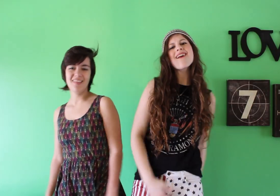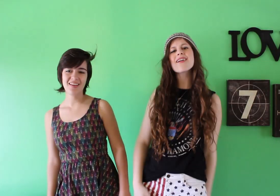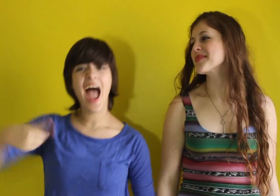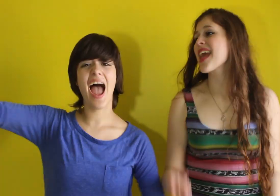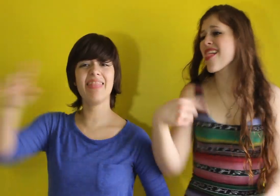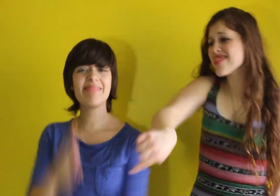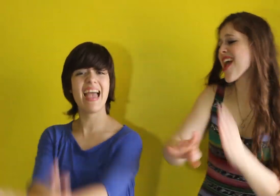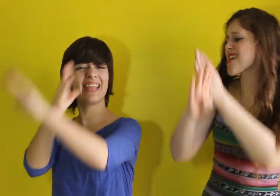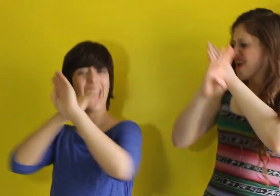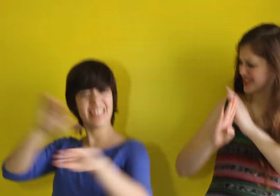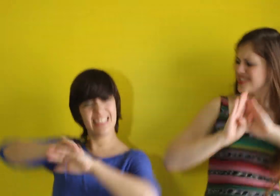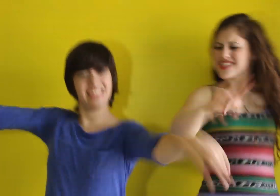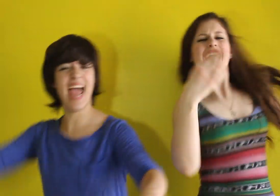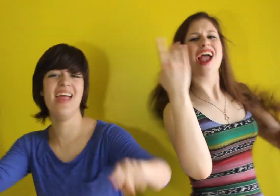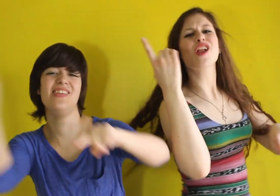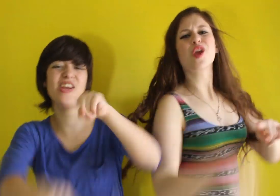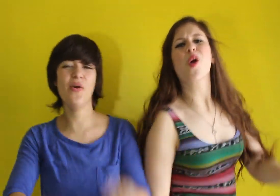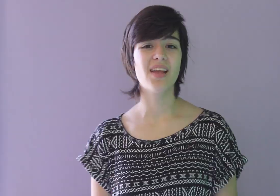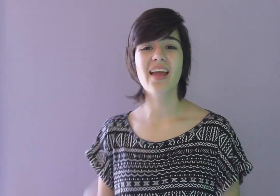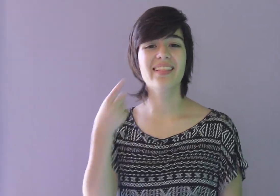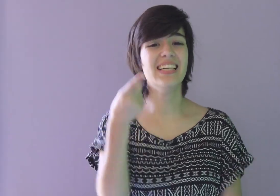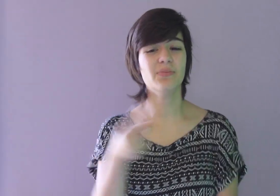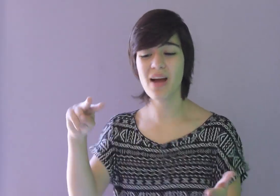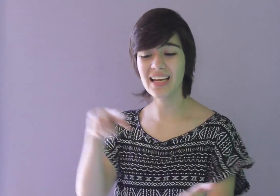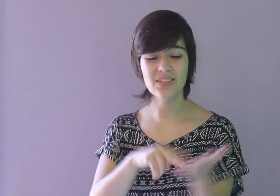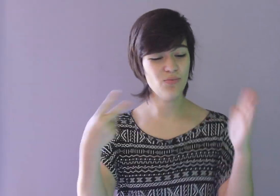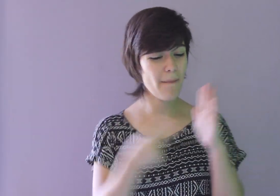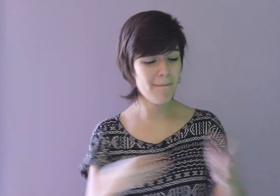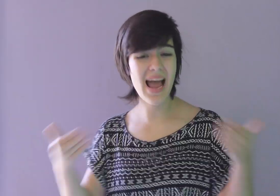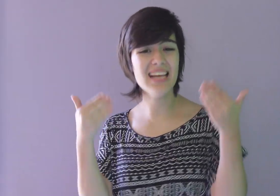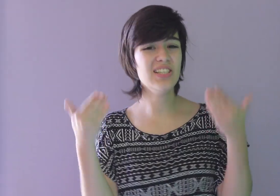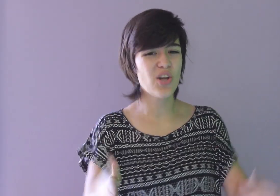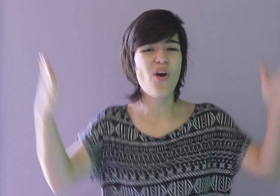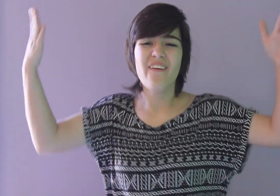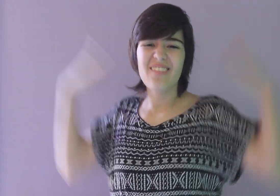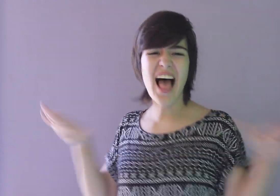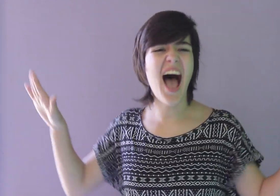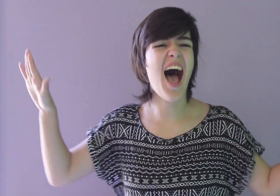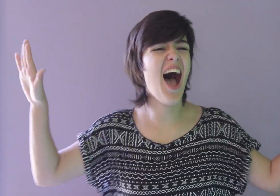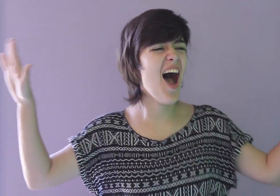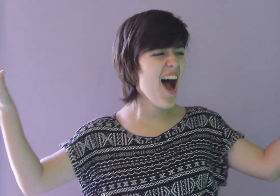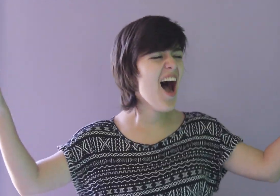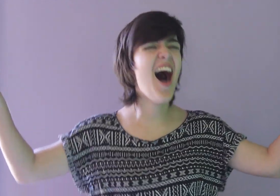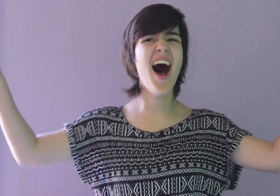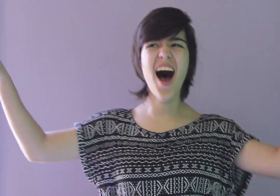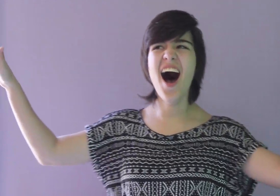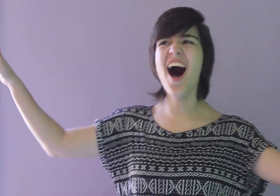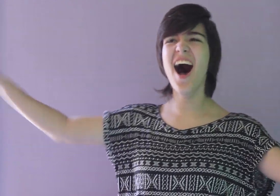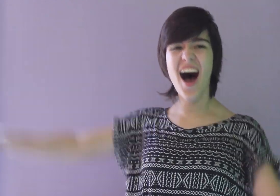And they can't detain you, cause wings are made to fly